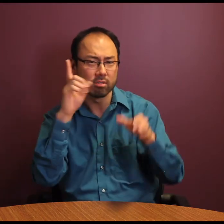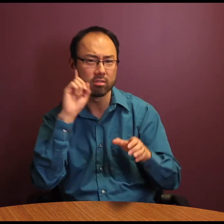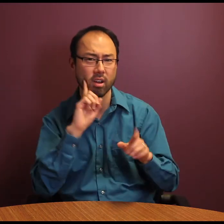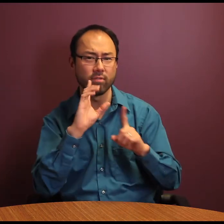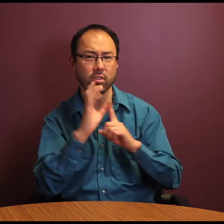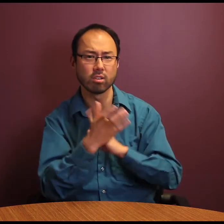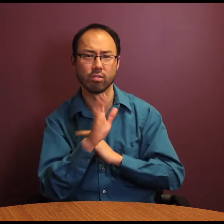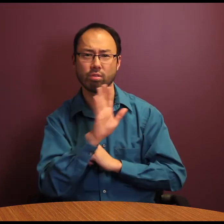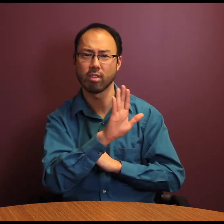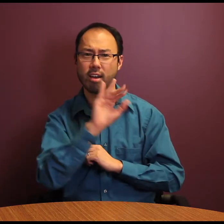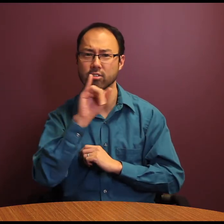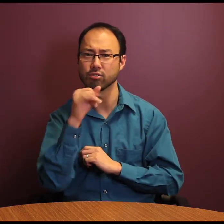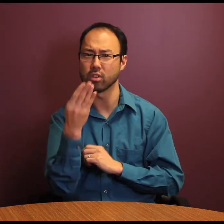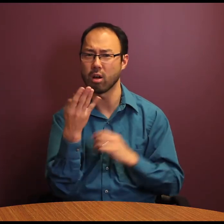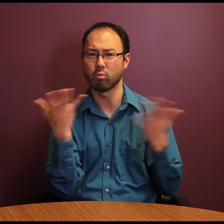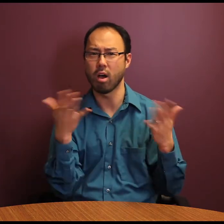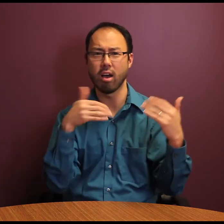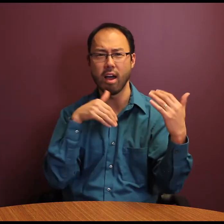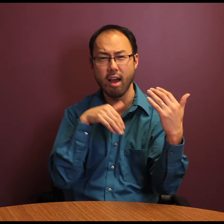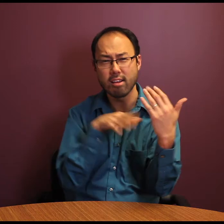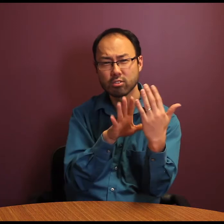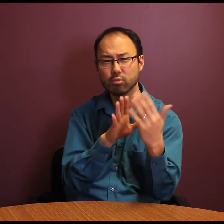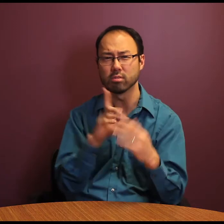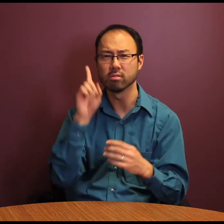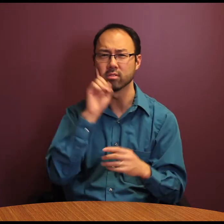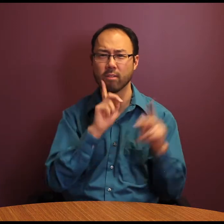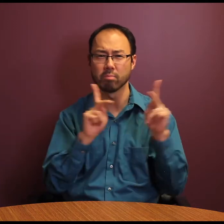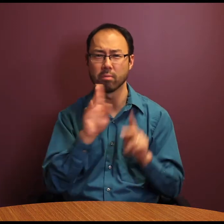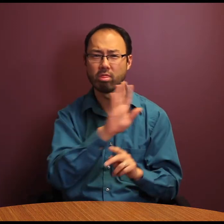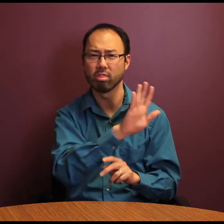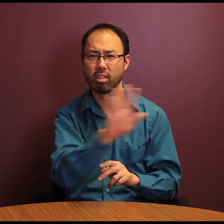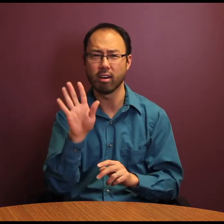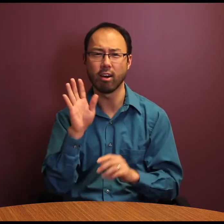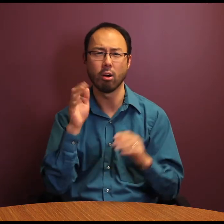clinical researchers and through their work to address the significant behavioral health